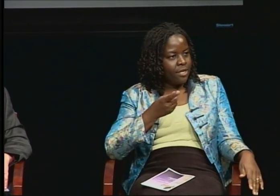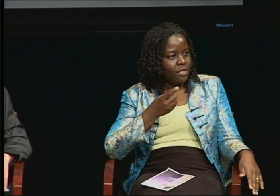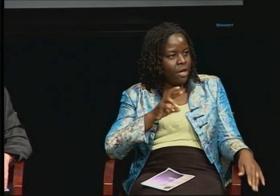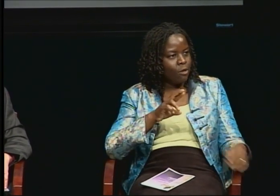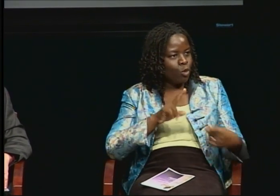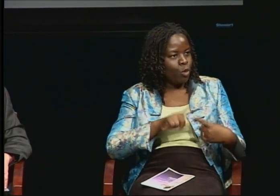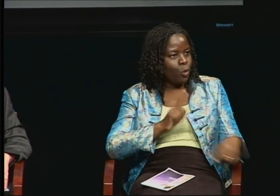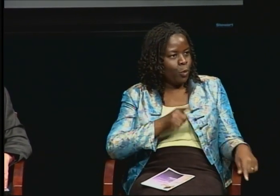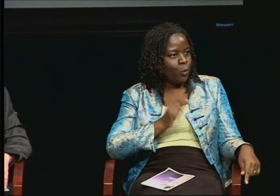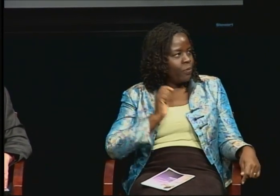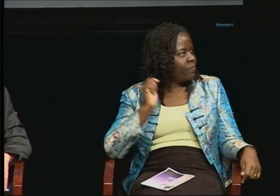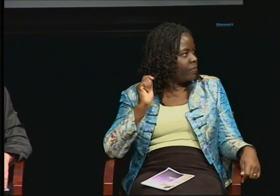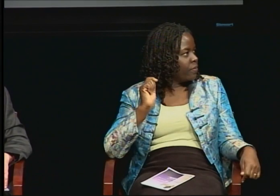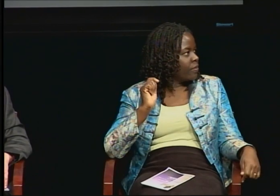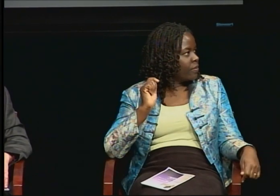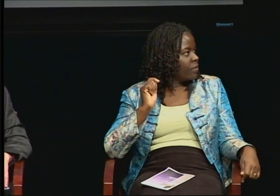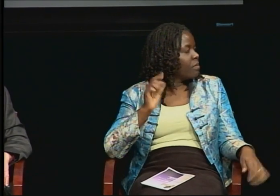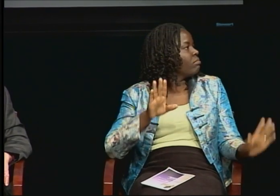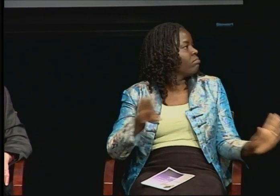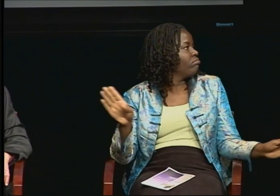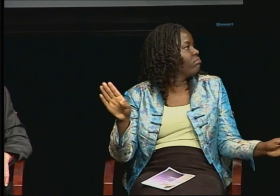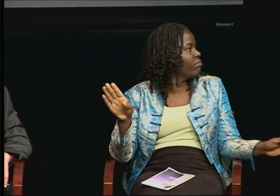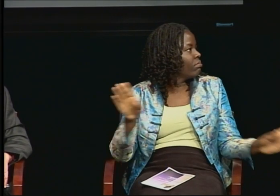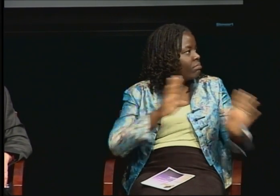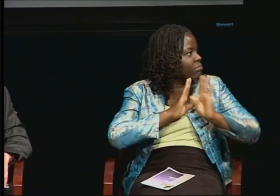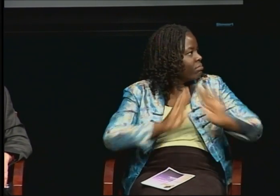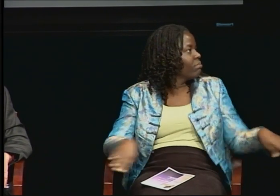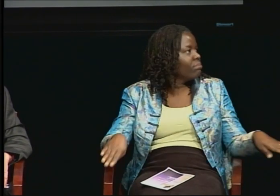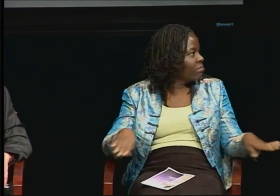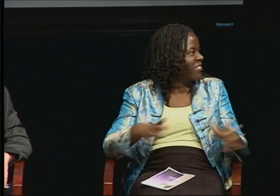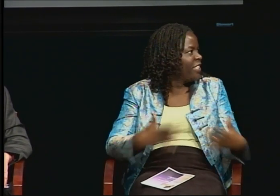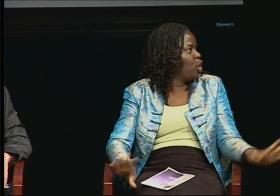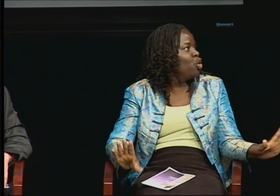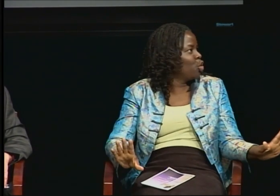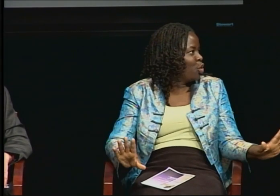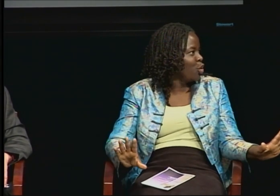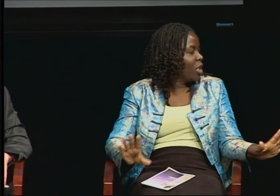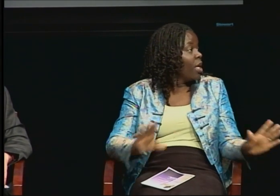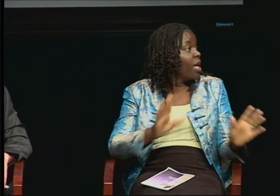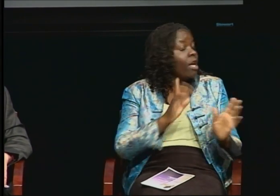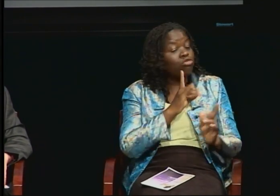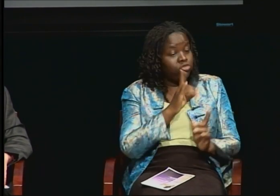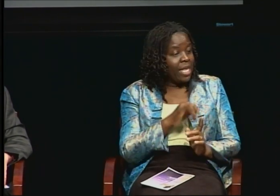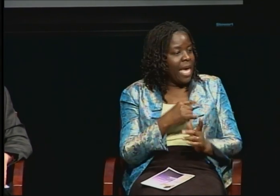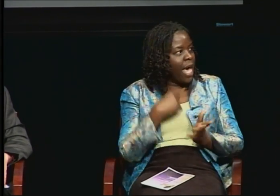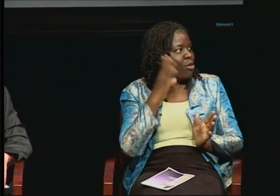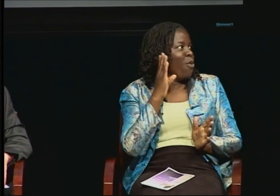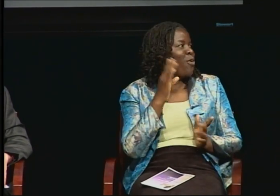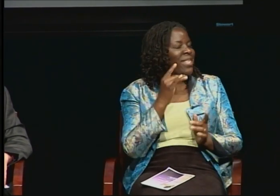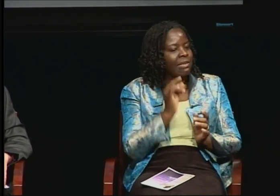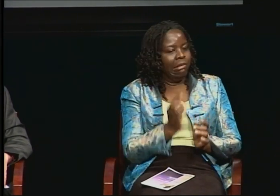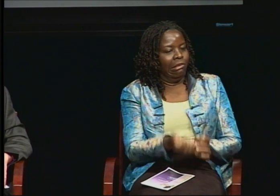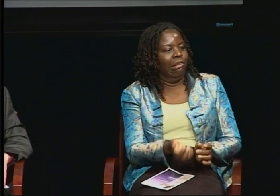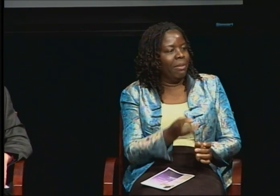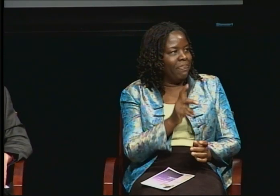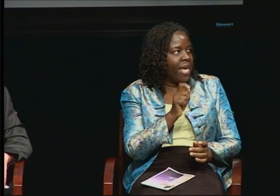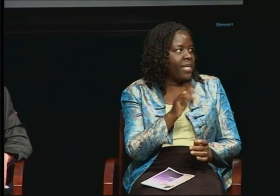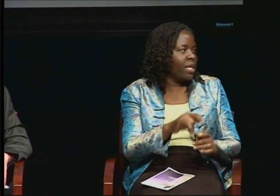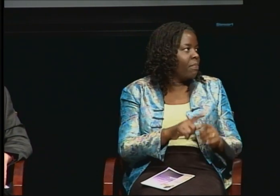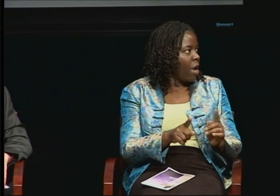At that point it shuts them up basically. It may seem kind of petty. But sometimes you want to leave people with that type of perception --